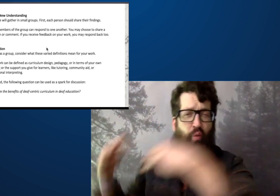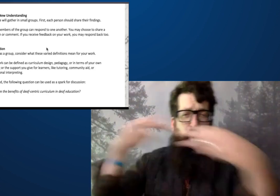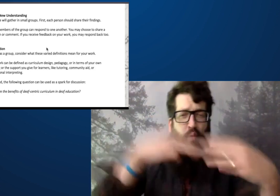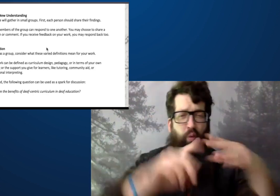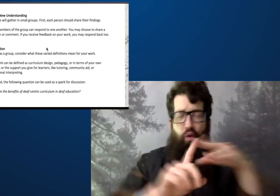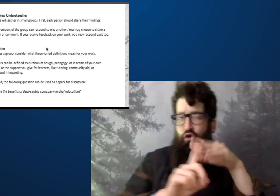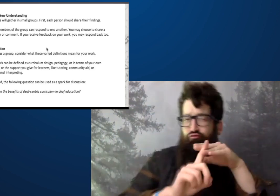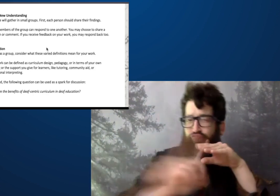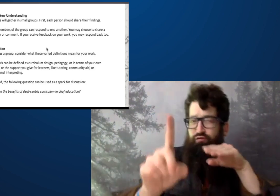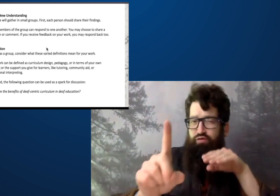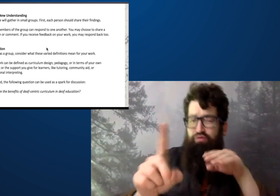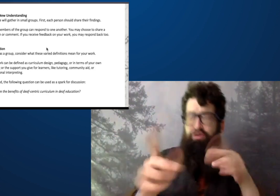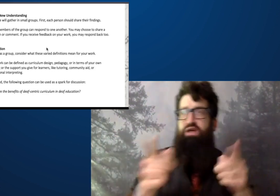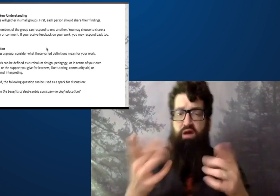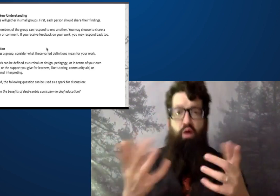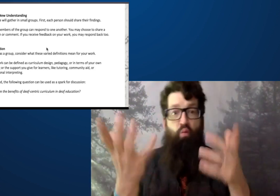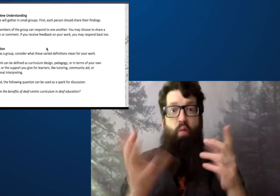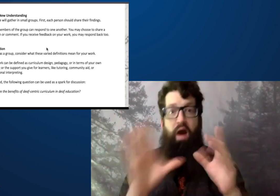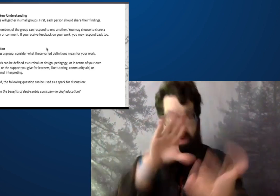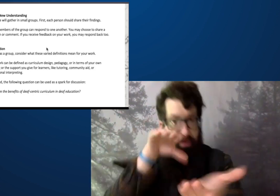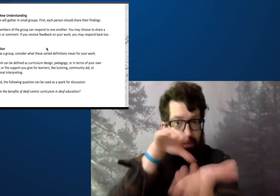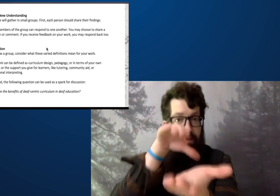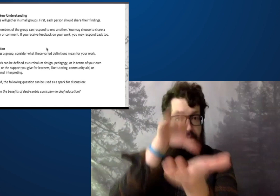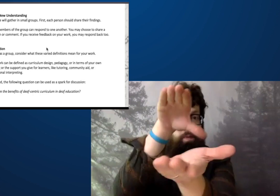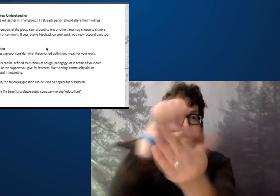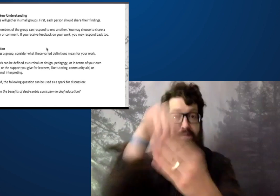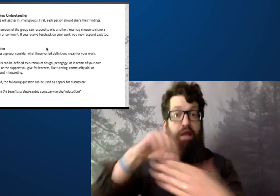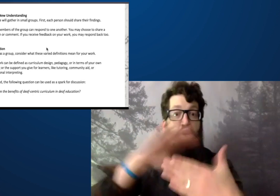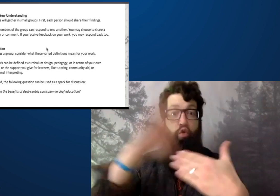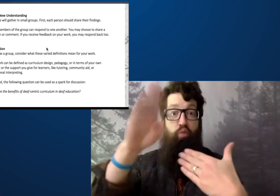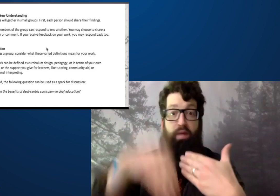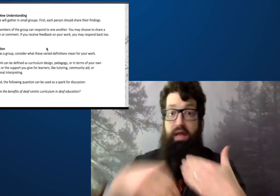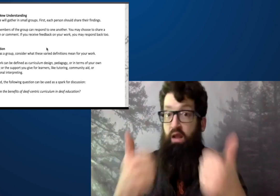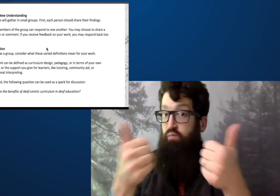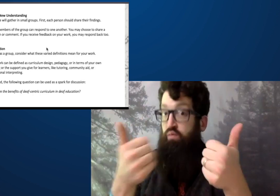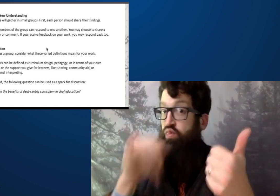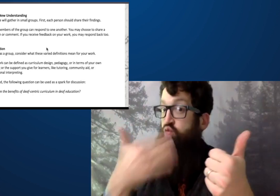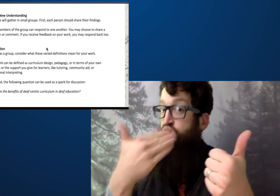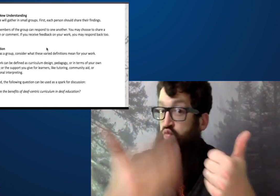multiple countries, those who have escaped war or have fled from their home countries